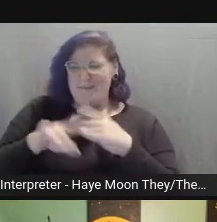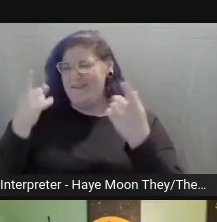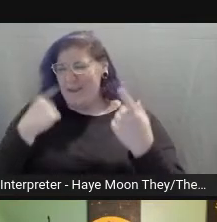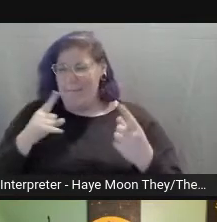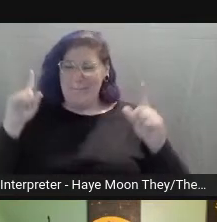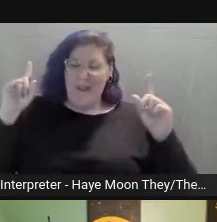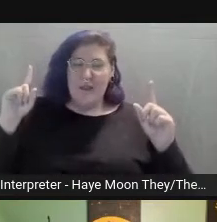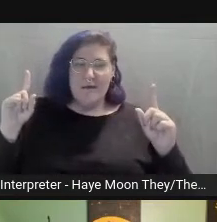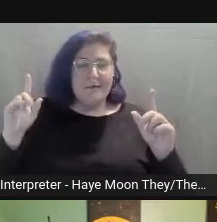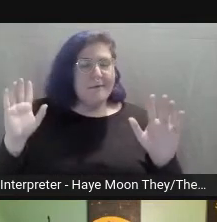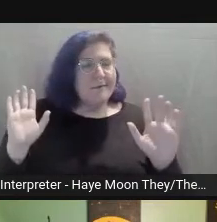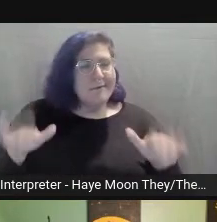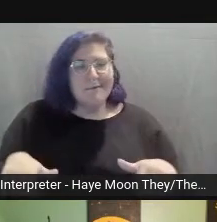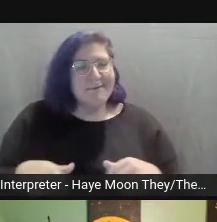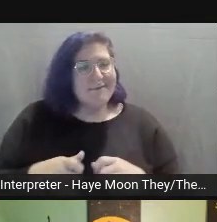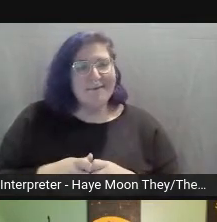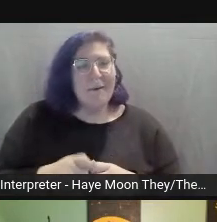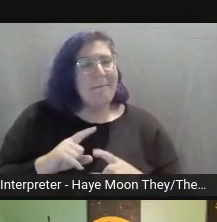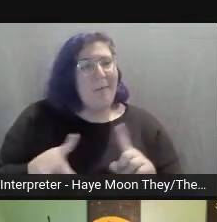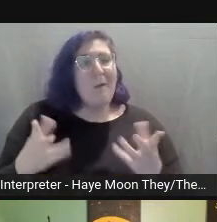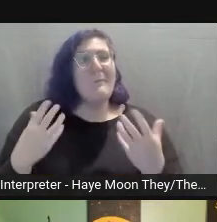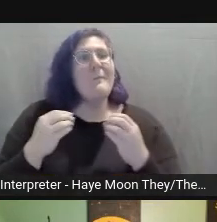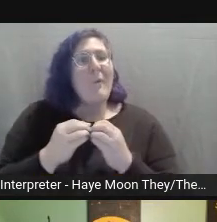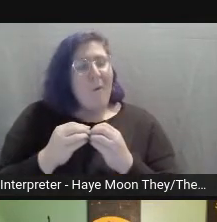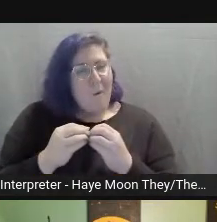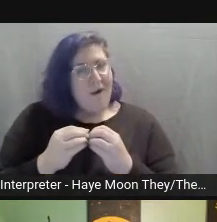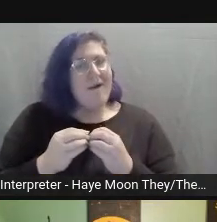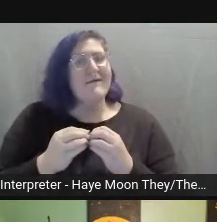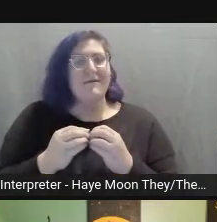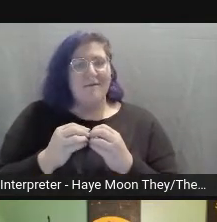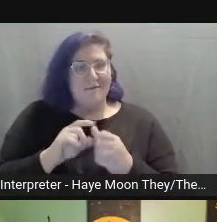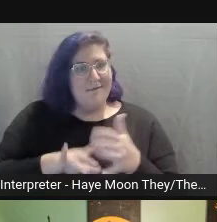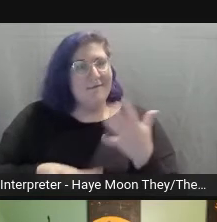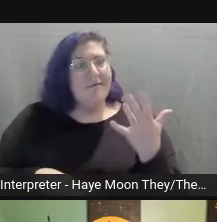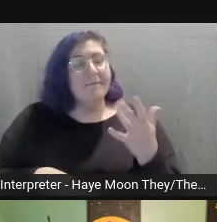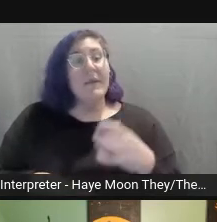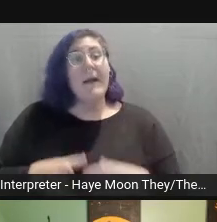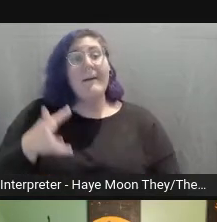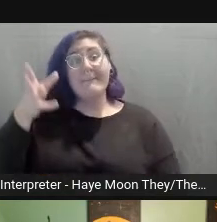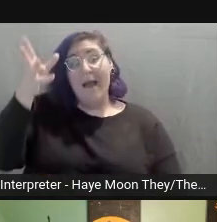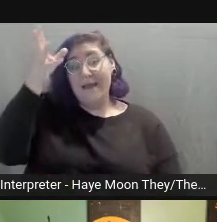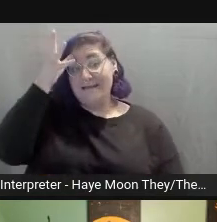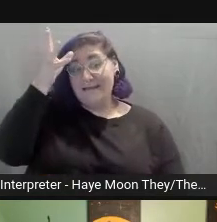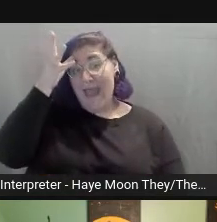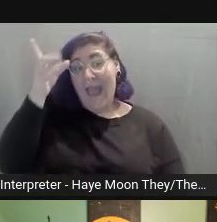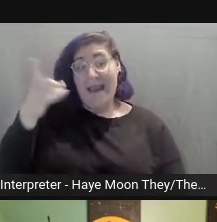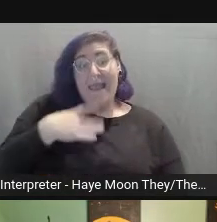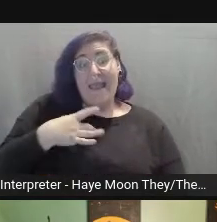but that is always helpful. My dad likes to have the subtitles on because it allows him